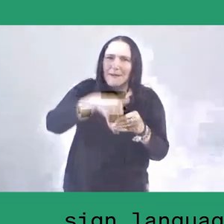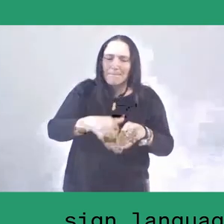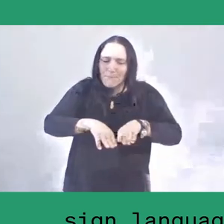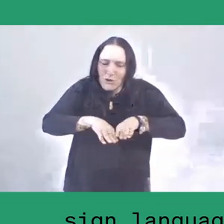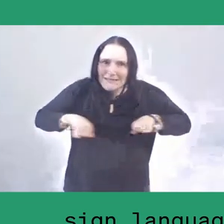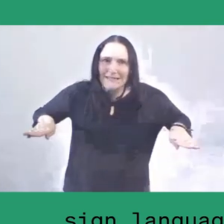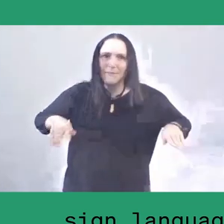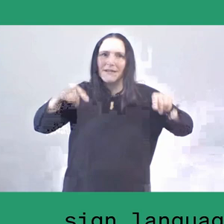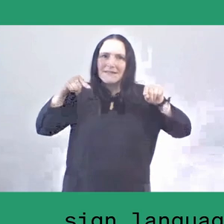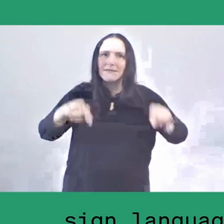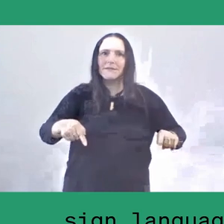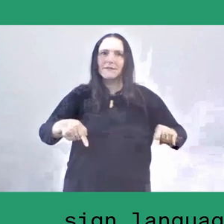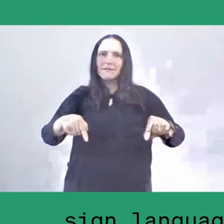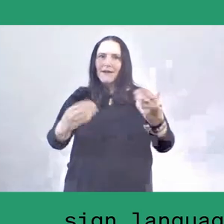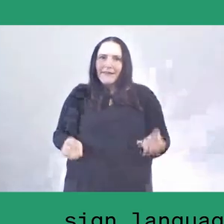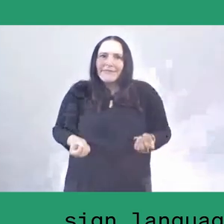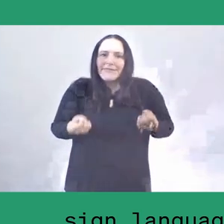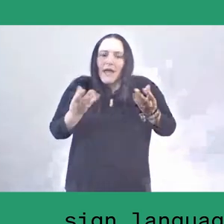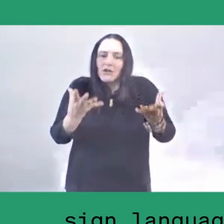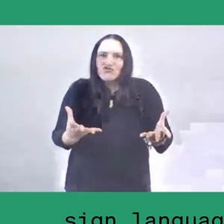which is relying on the natural resources